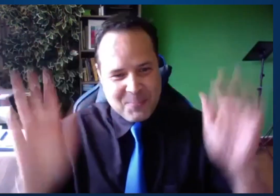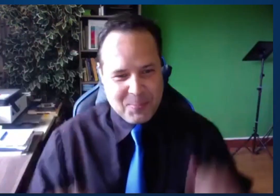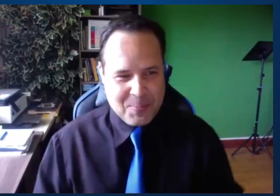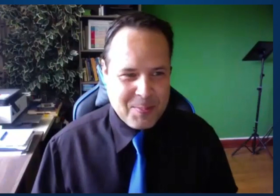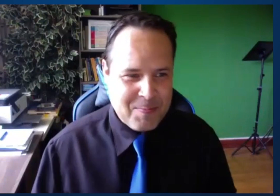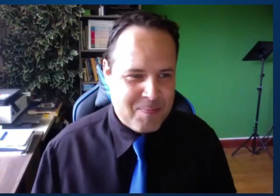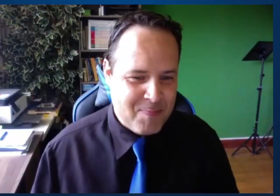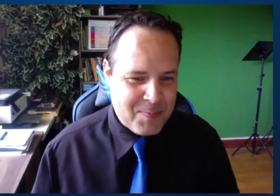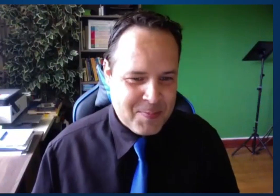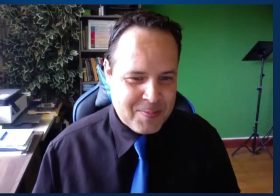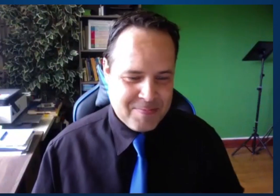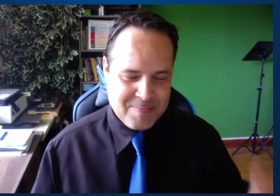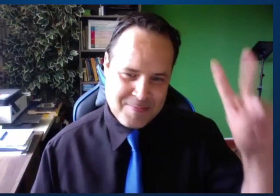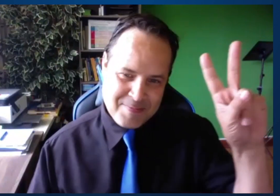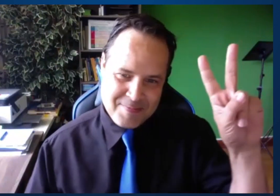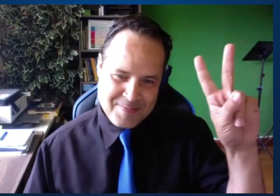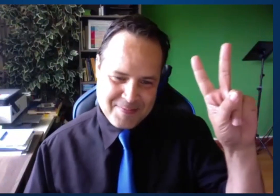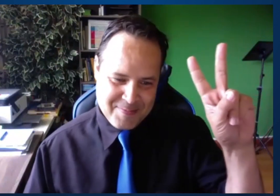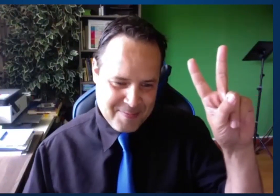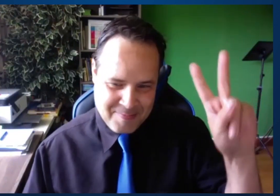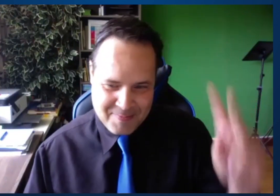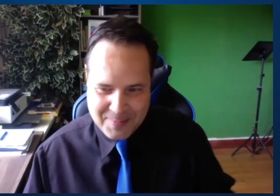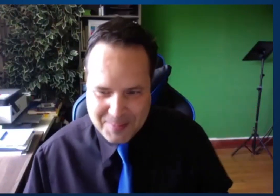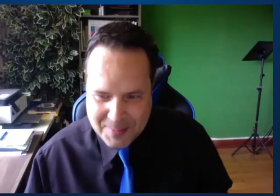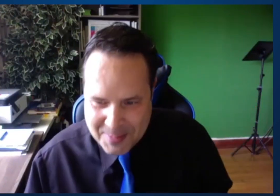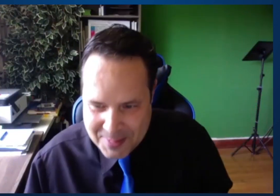To 03:00 P.m. Eastern. Eastern.